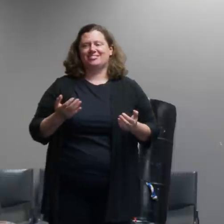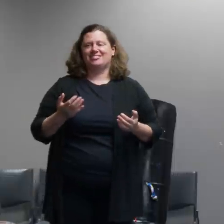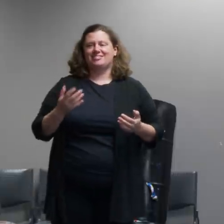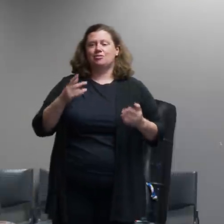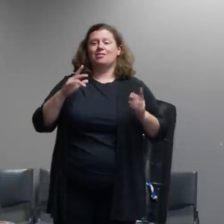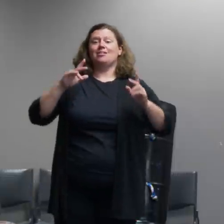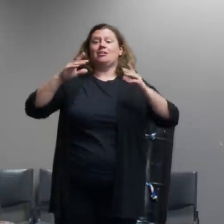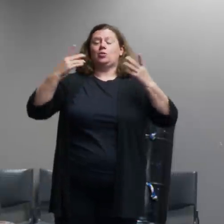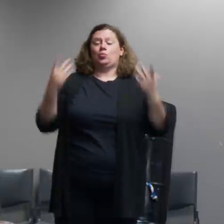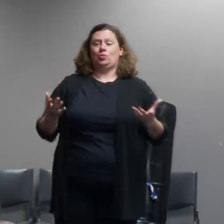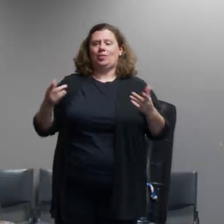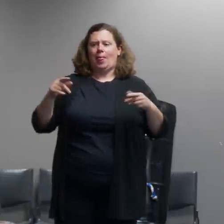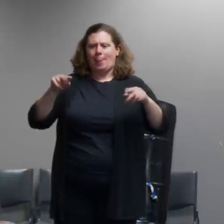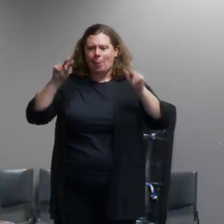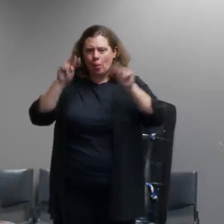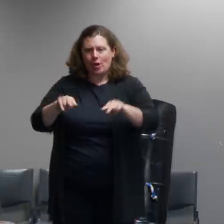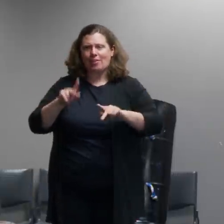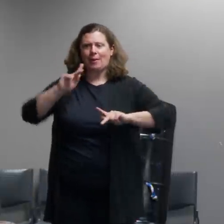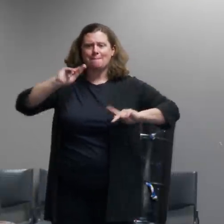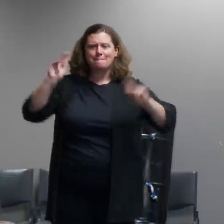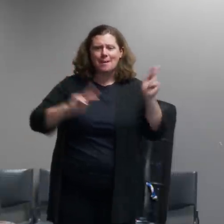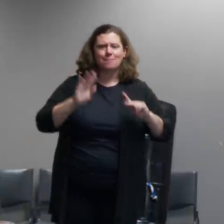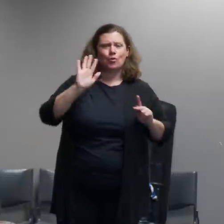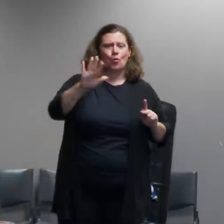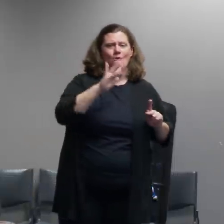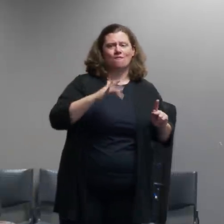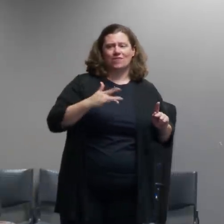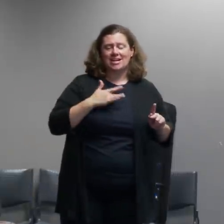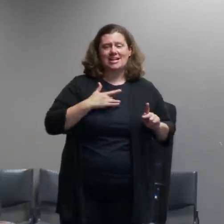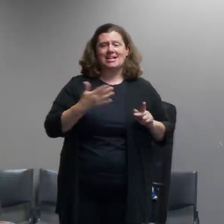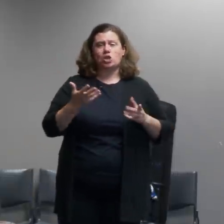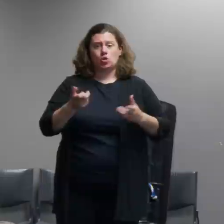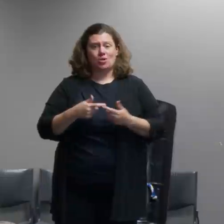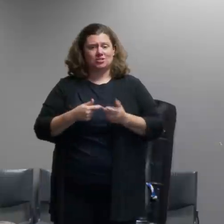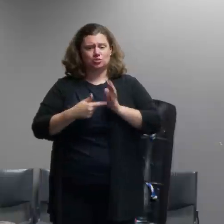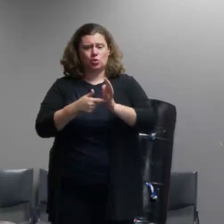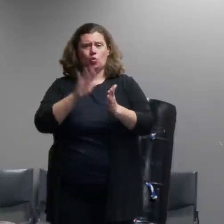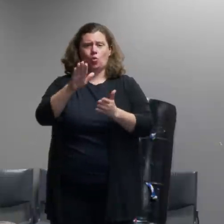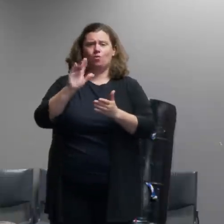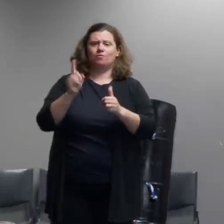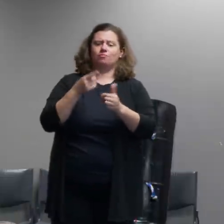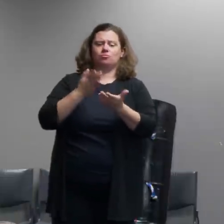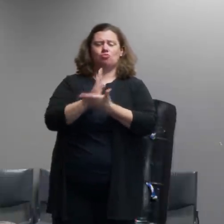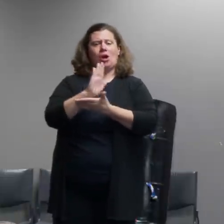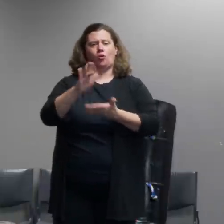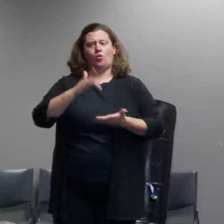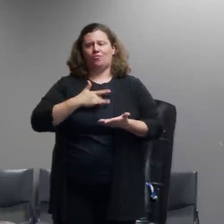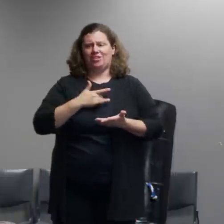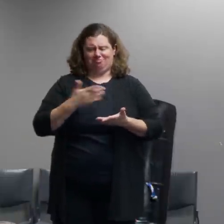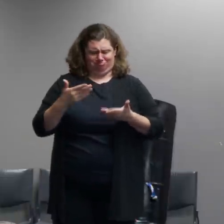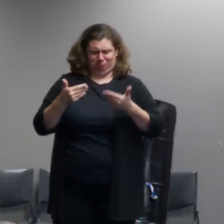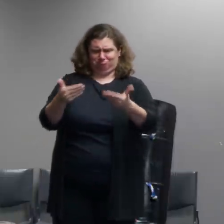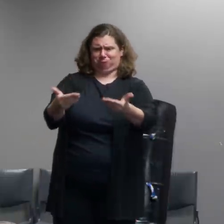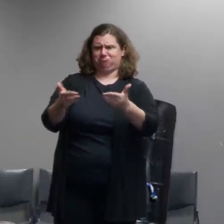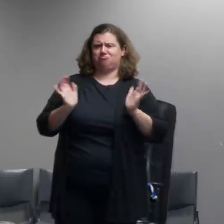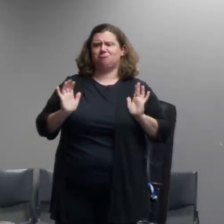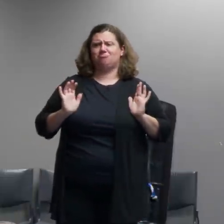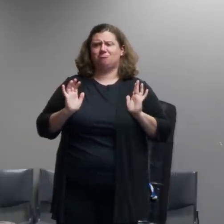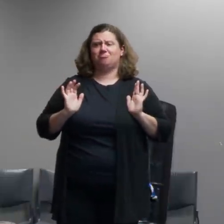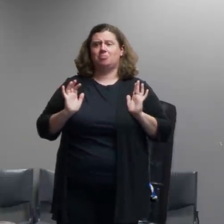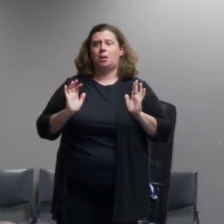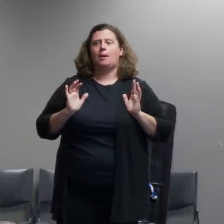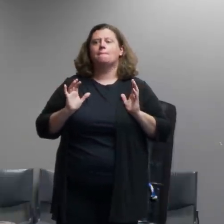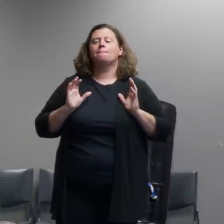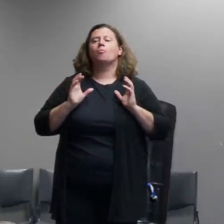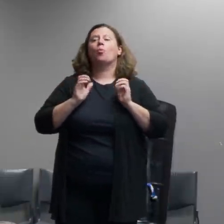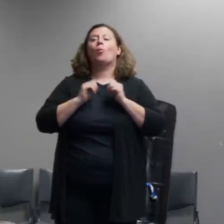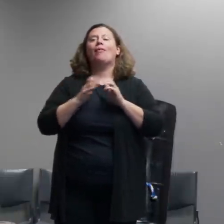and express their first amendment rights without coming to the point where